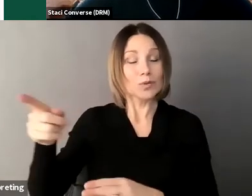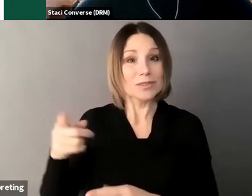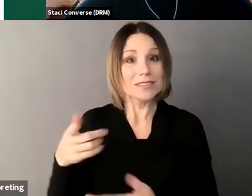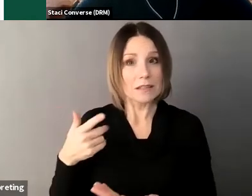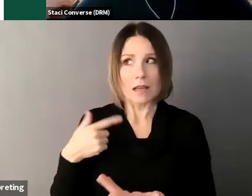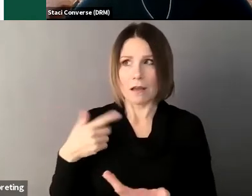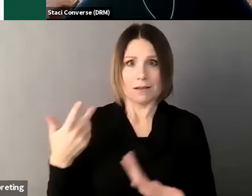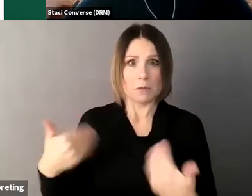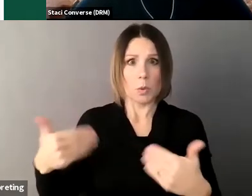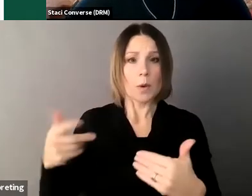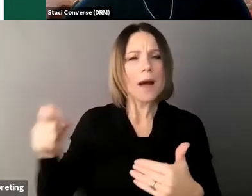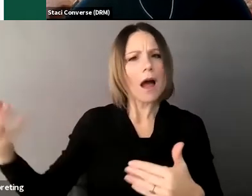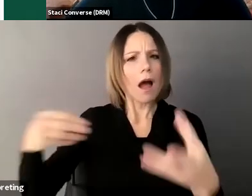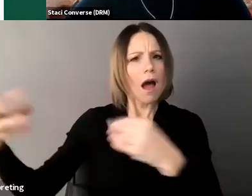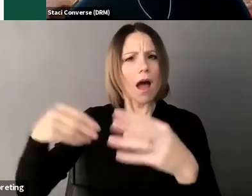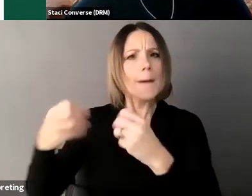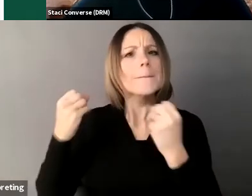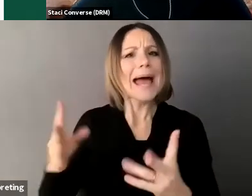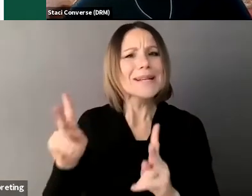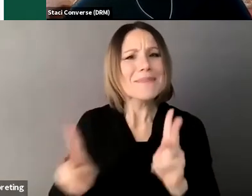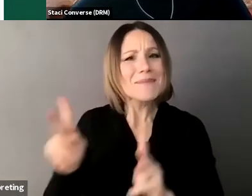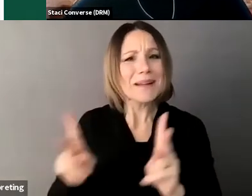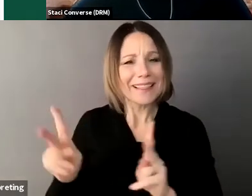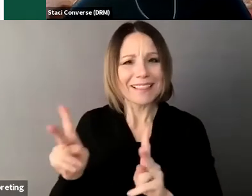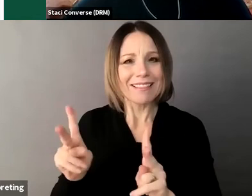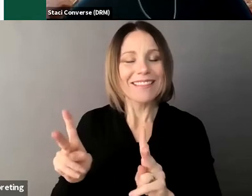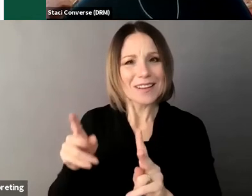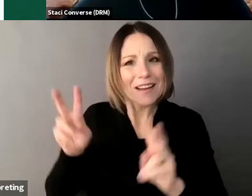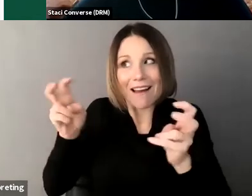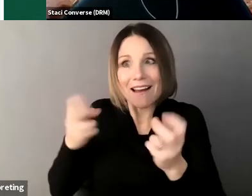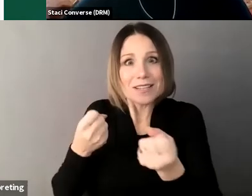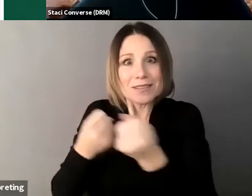you know I guess a supporter was probably the inspector who came out to the house and